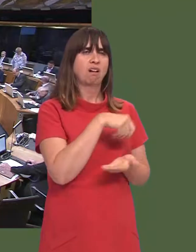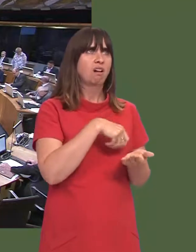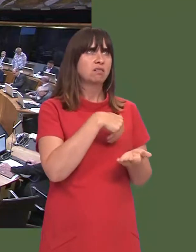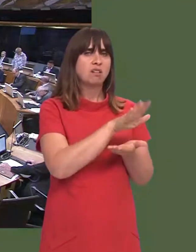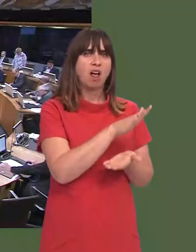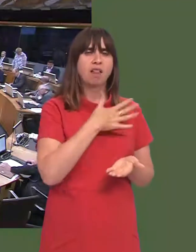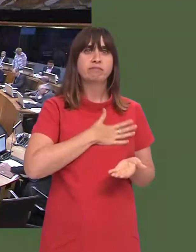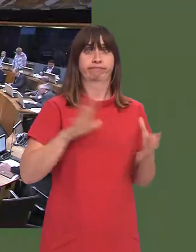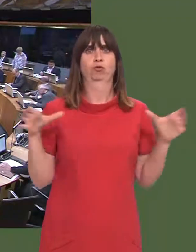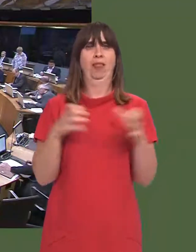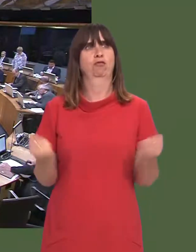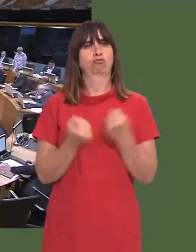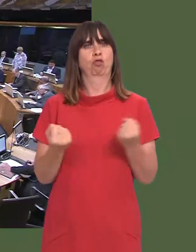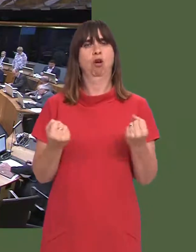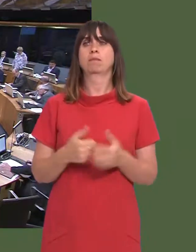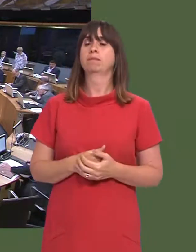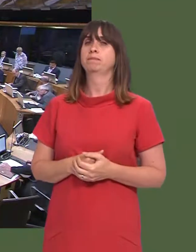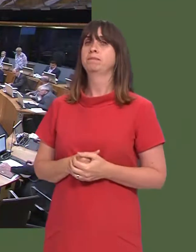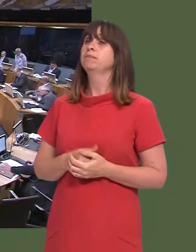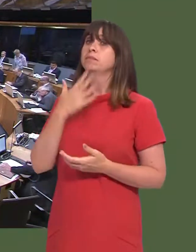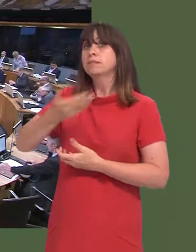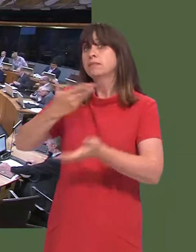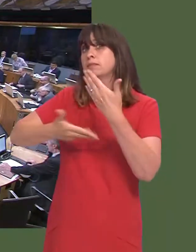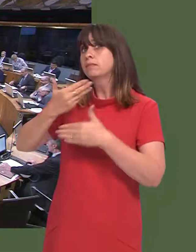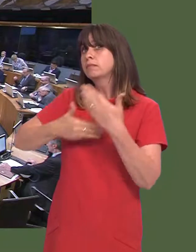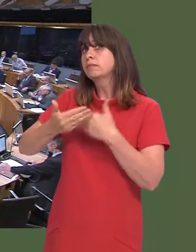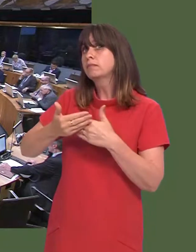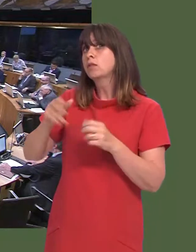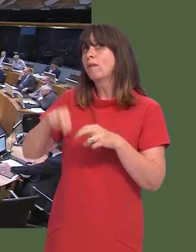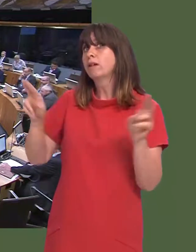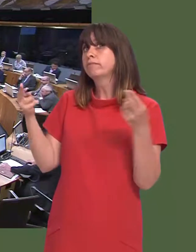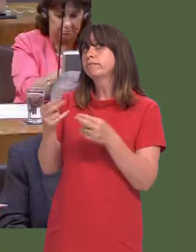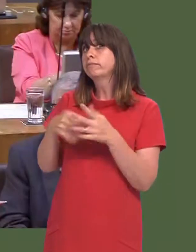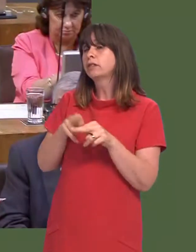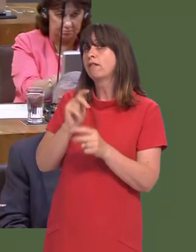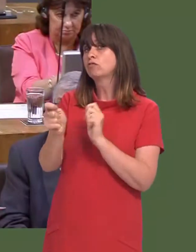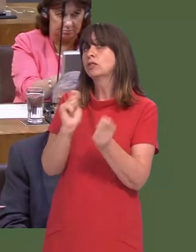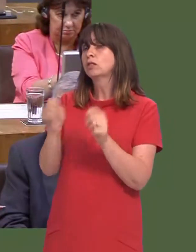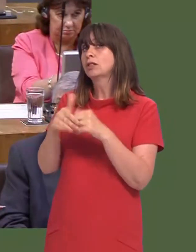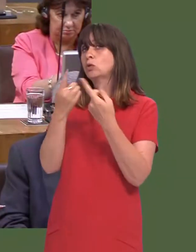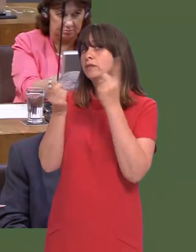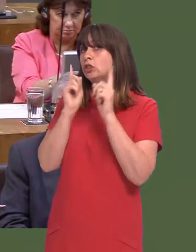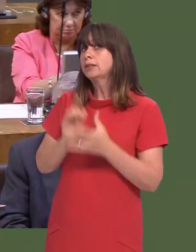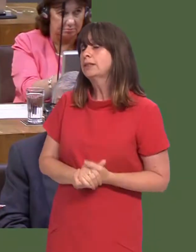Will the First Minister make a statement on staff redundancies in Welsh universities? OAQ(5)0727(FM)[W] Carwyn Jones: We are aware that a number of